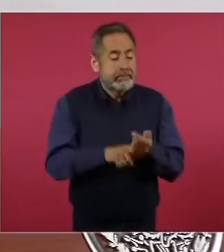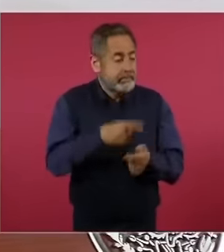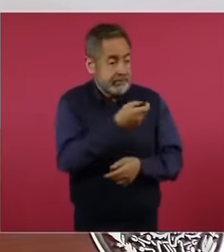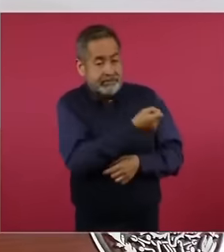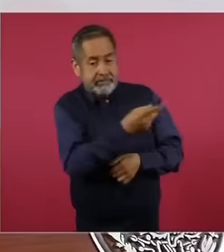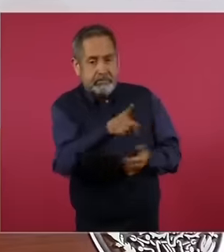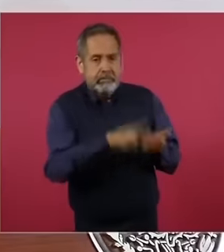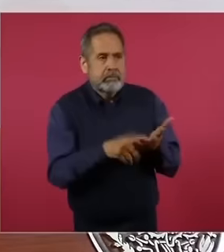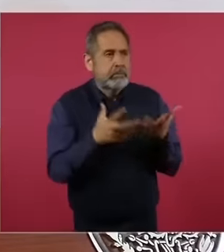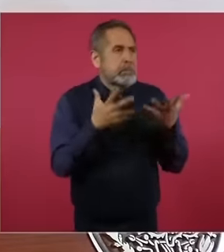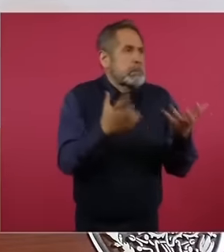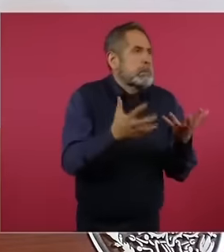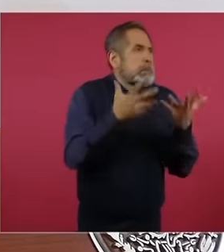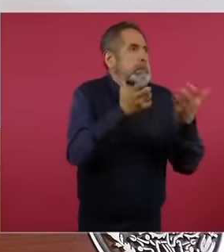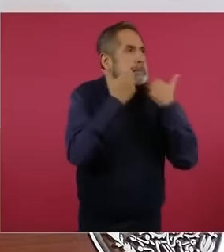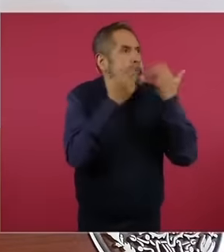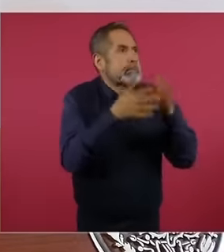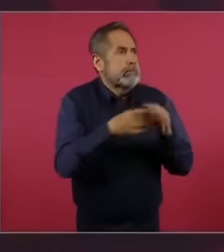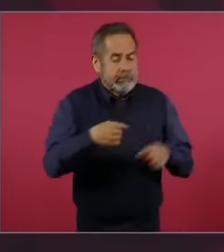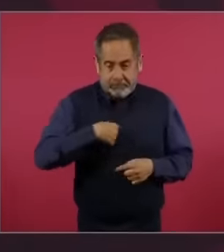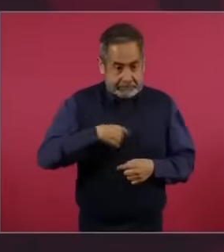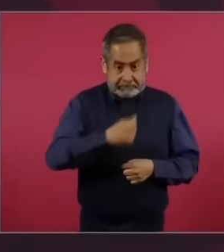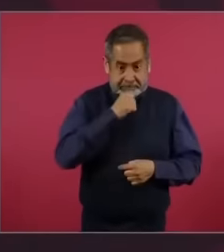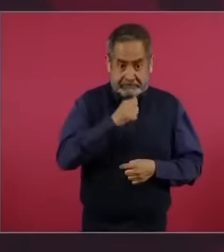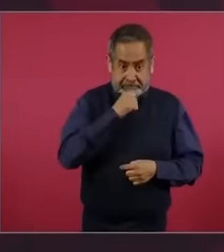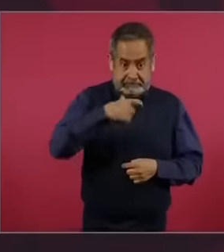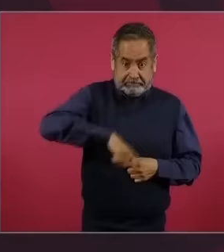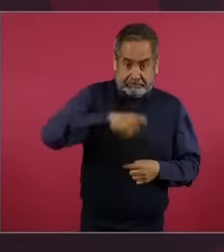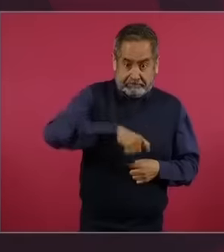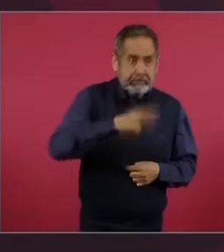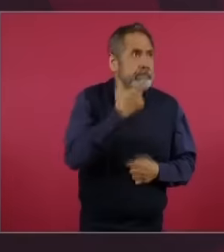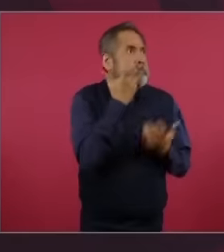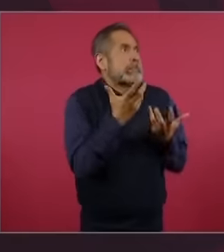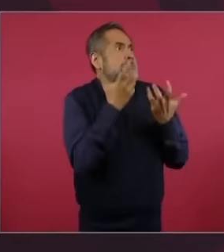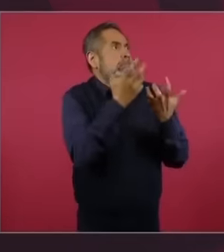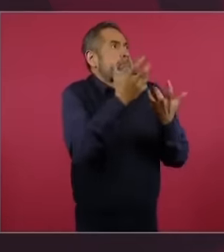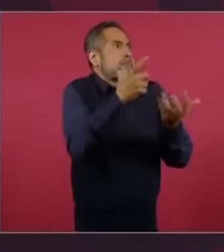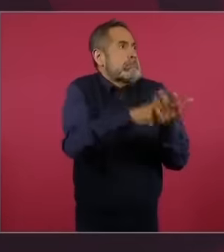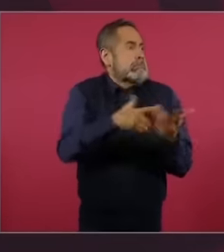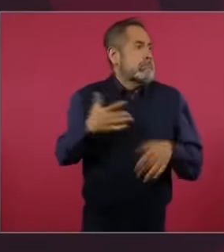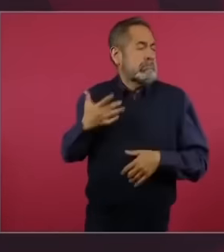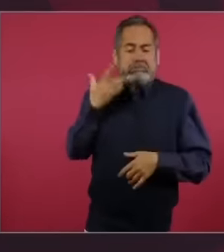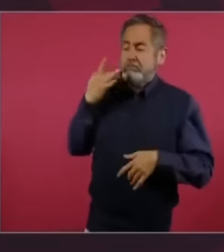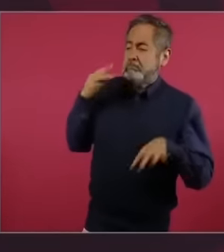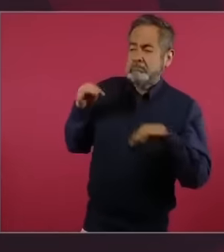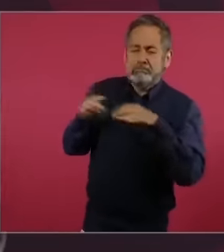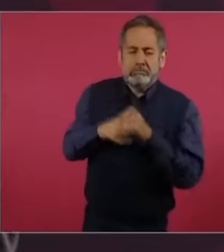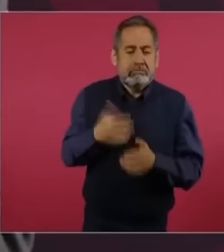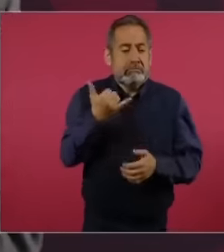are very despotic, they do not